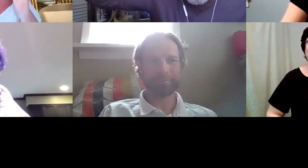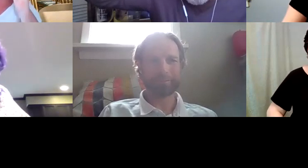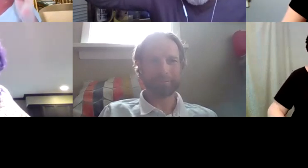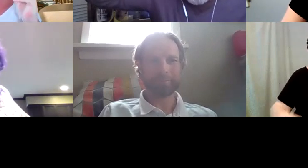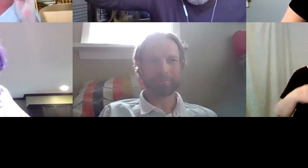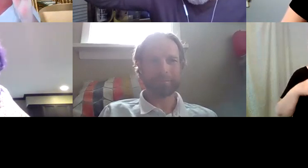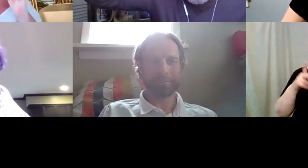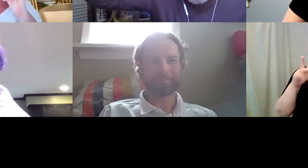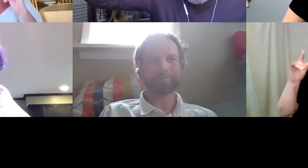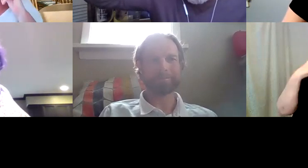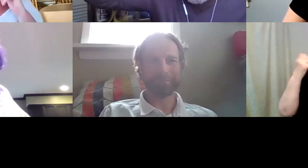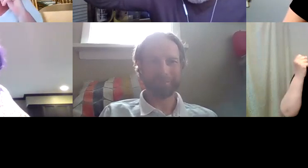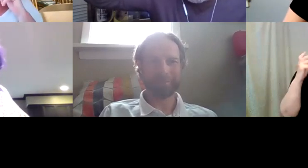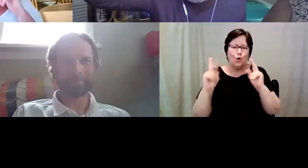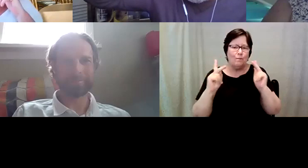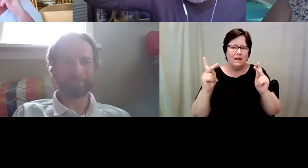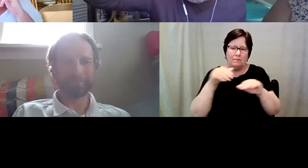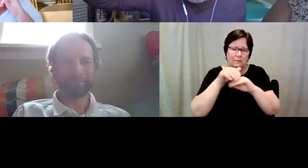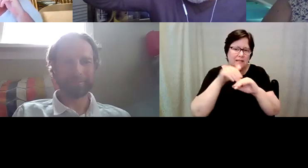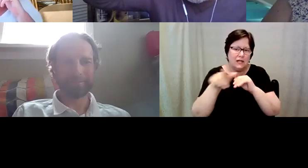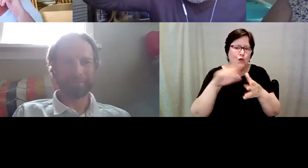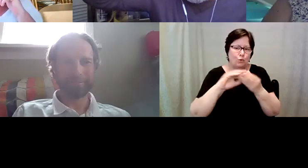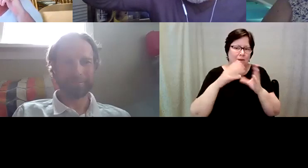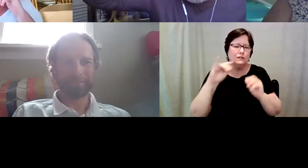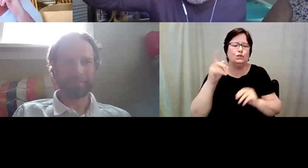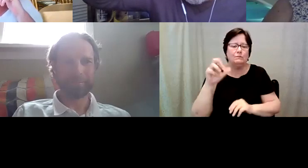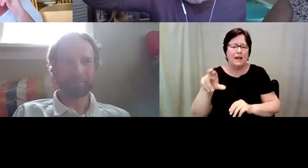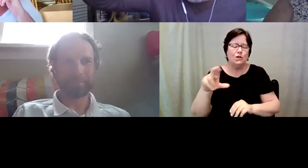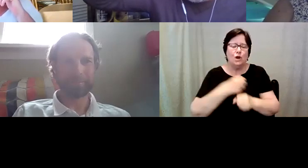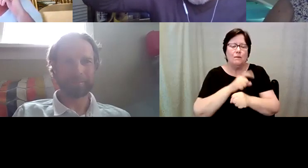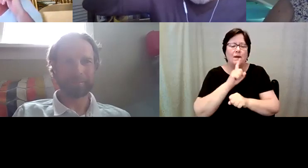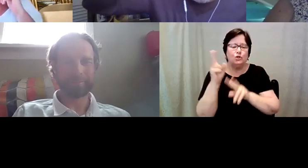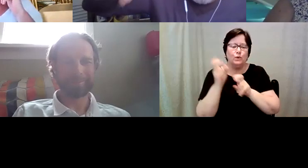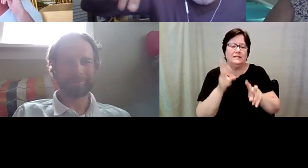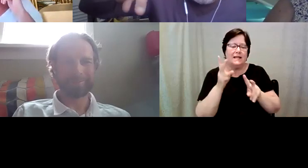you messages that i'll make sure that I download those. D. Major Cohen: Oh cool yeah I saw.